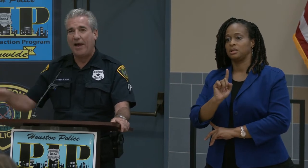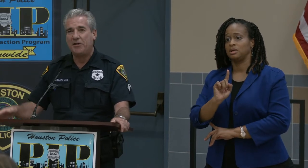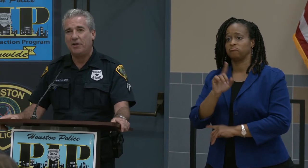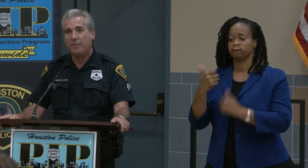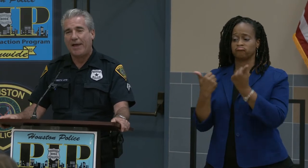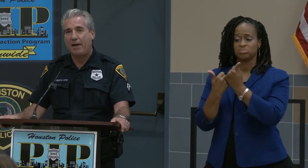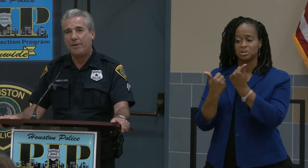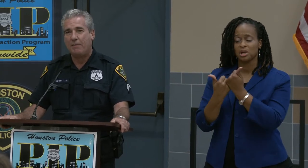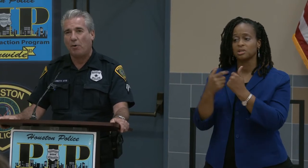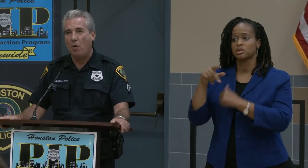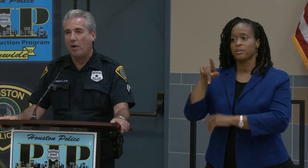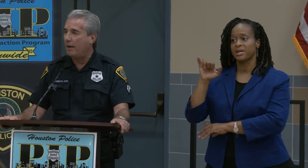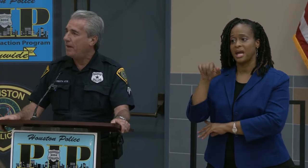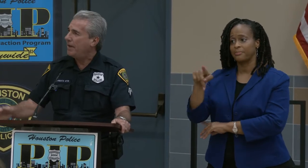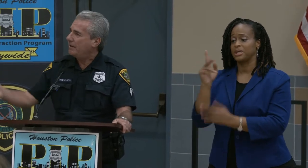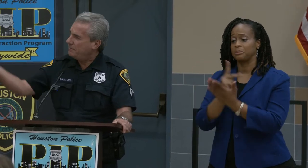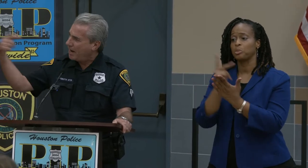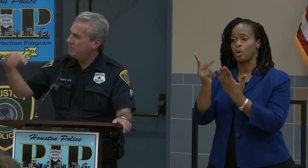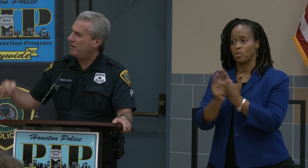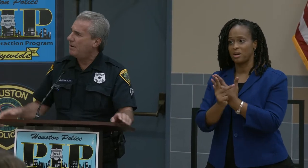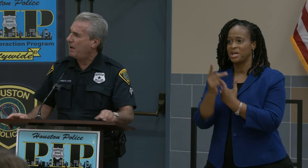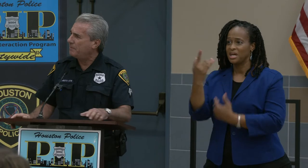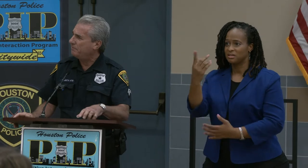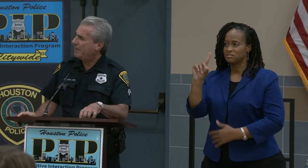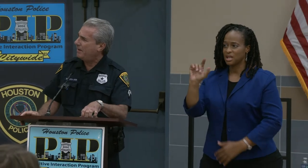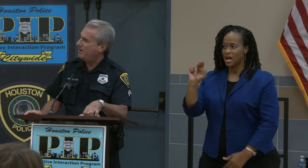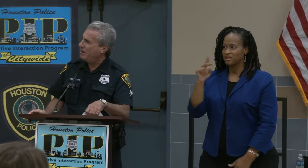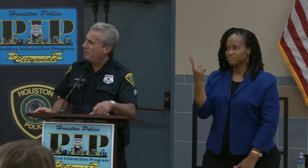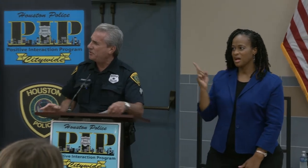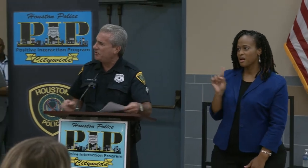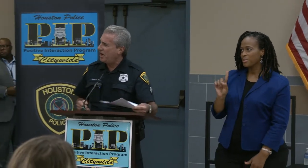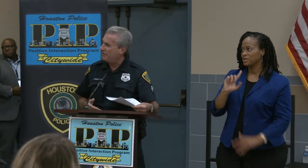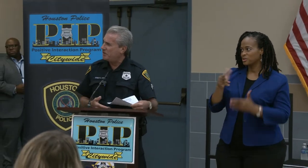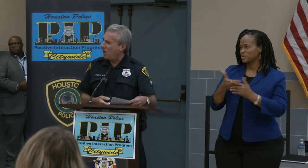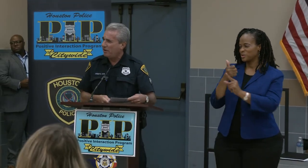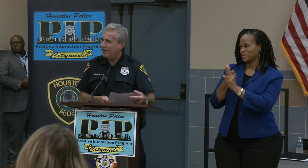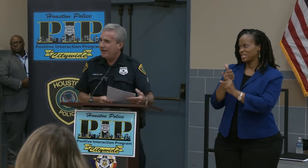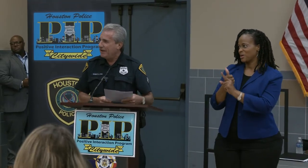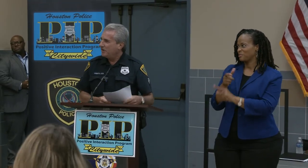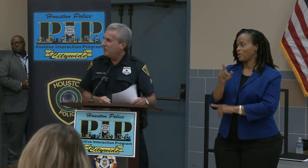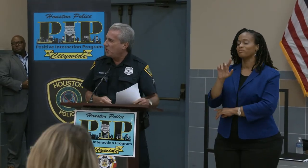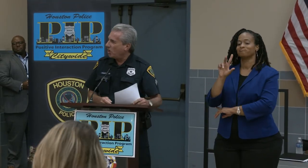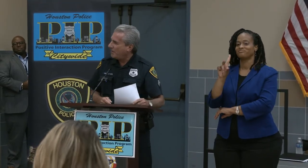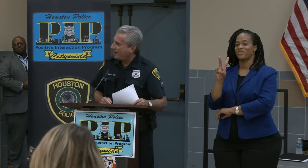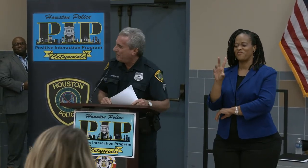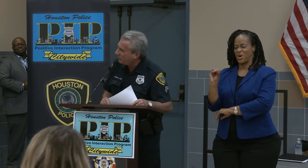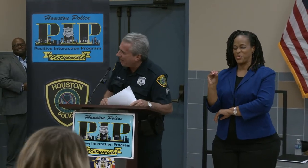to the PIP program. You want to come up and introduce yourself and talk about a few things.